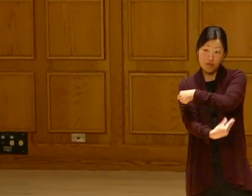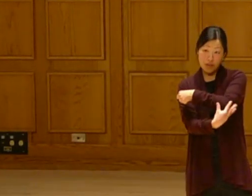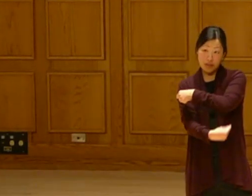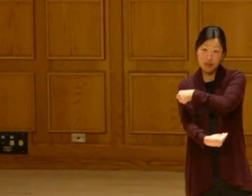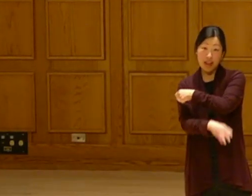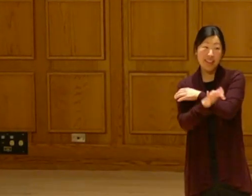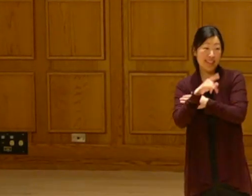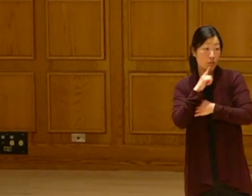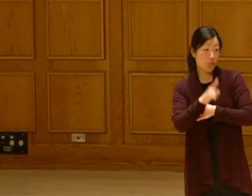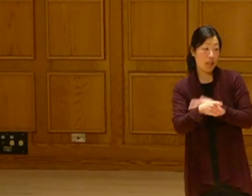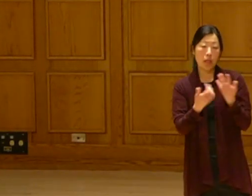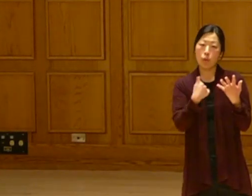You know, that's something we need to attack.